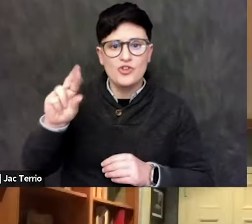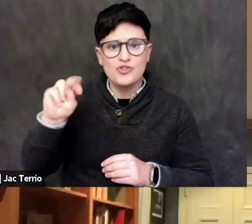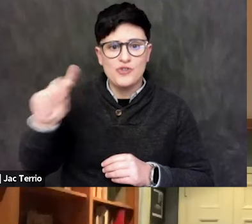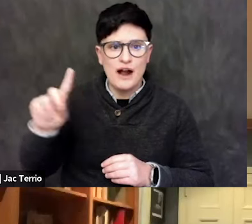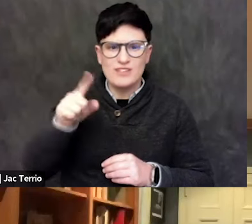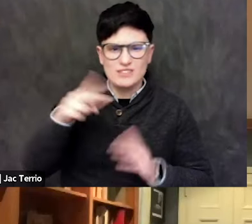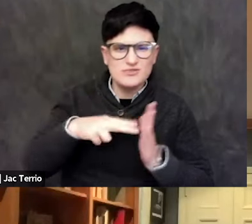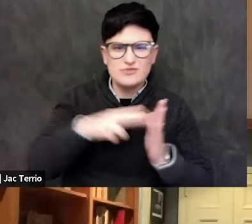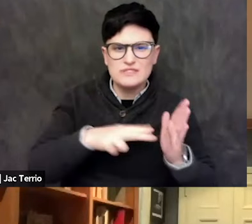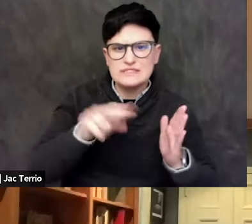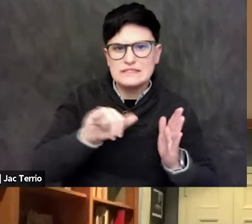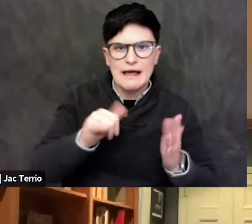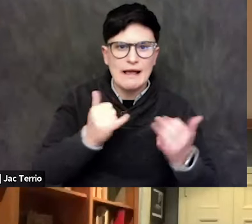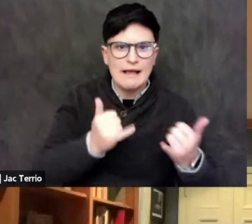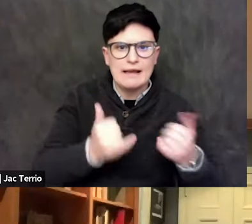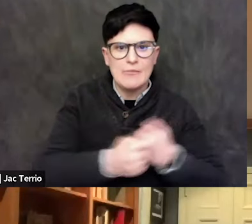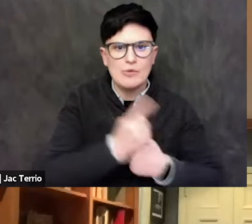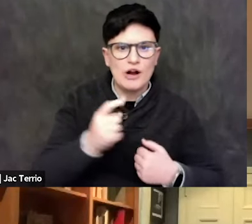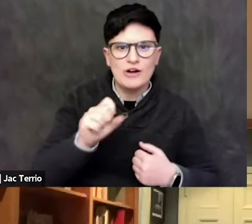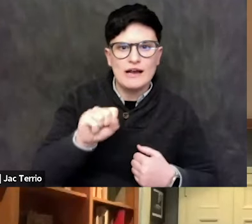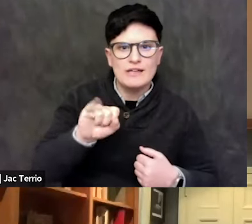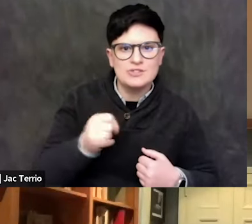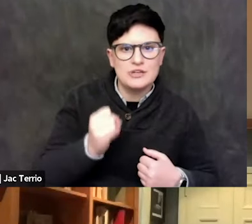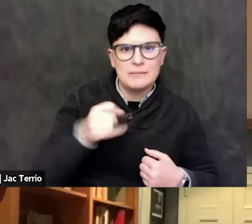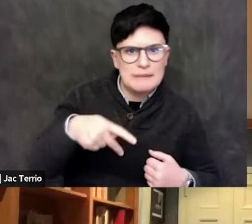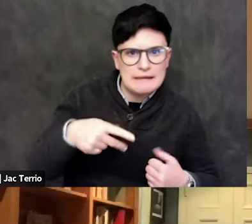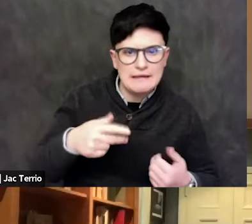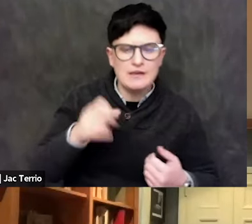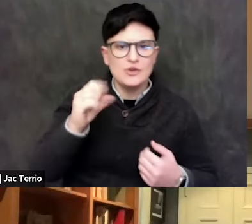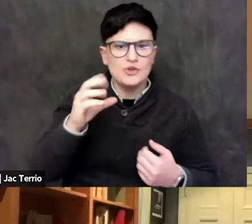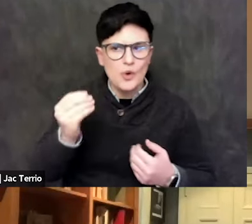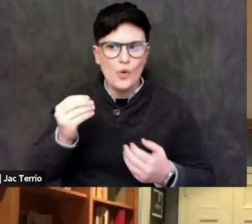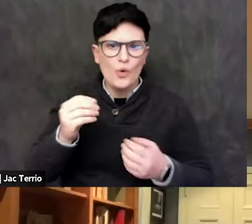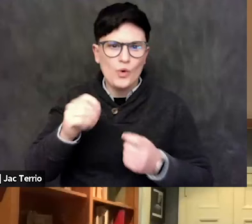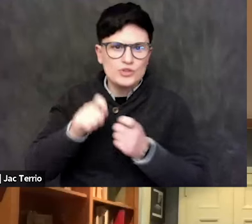So it's been part of the... I think, there were times where there were certain movements that people coalesced around,